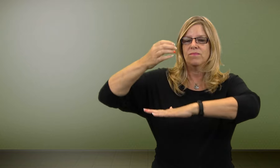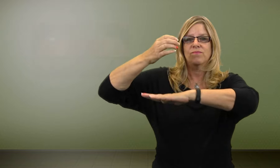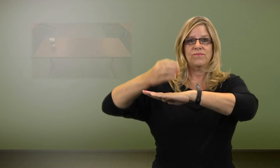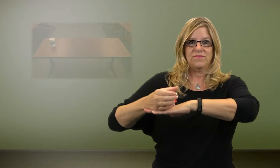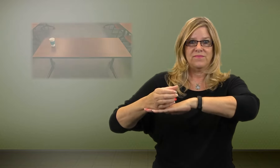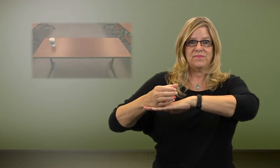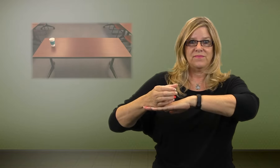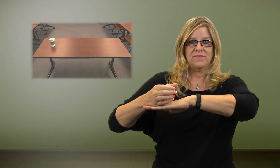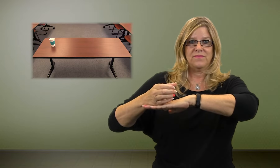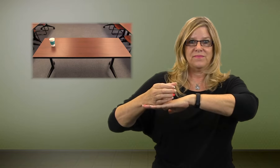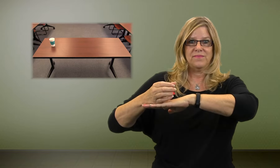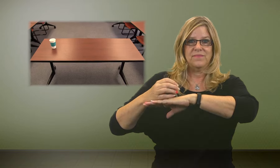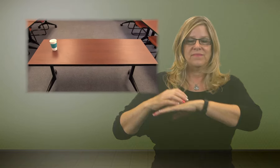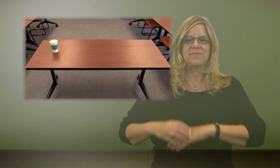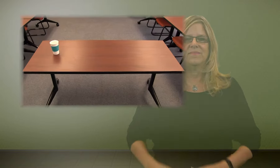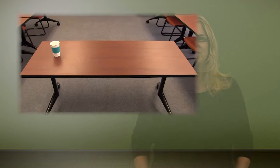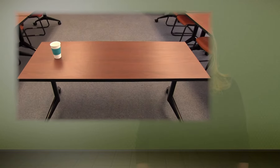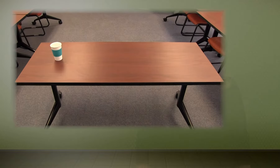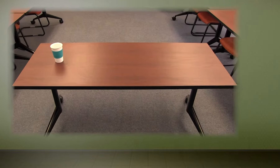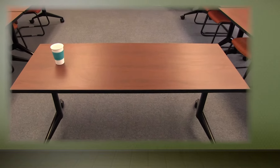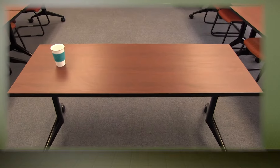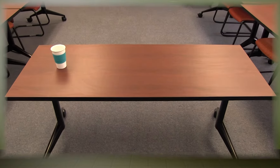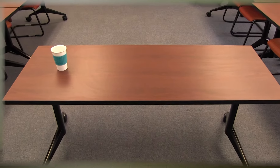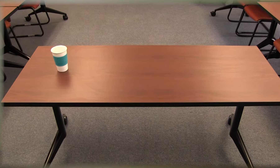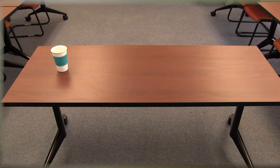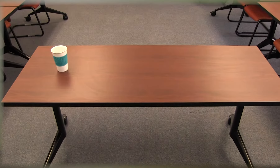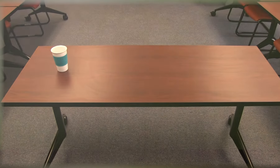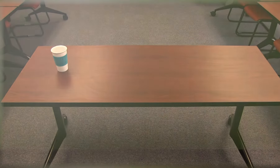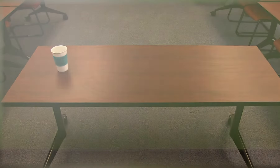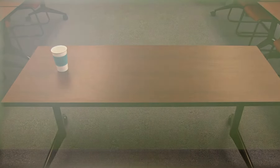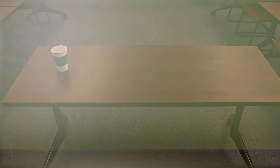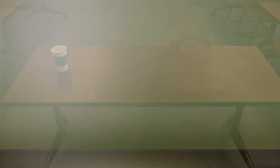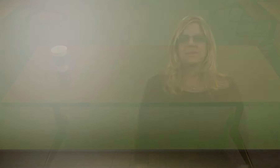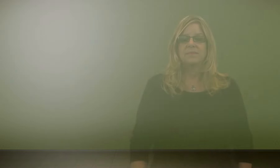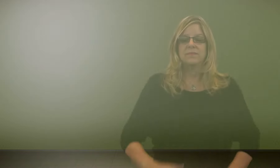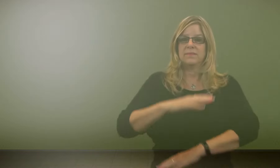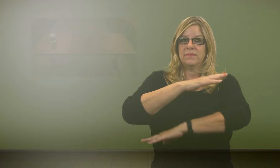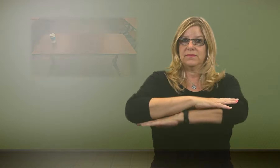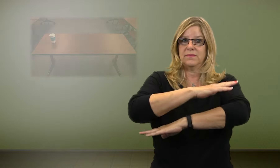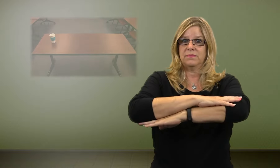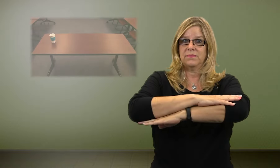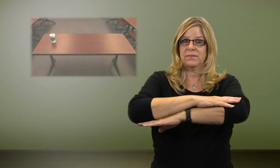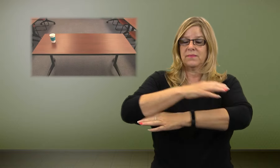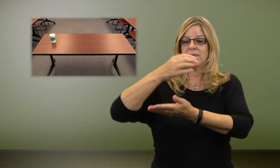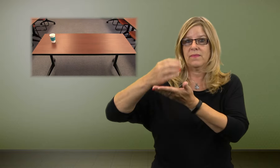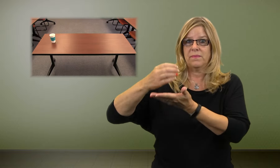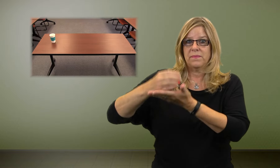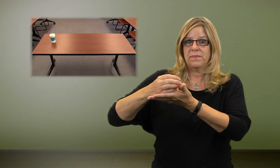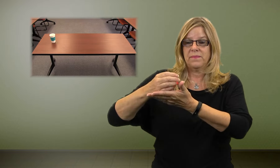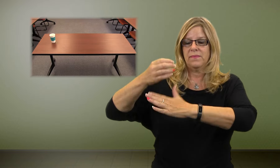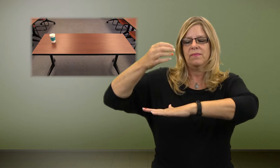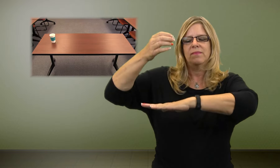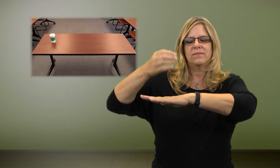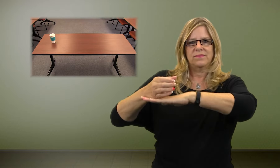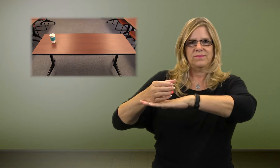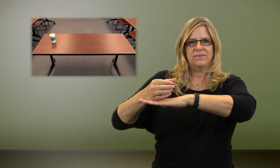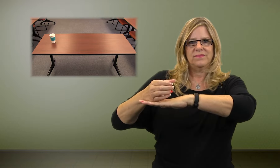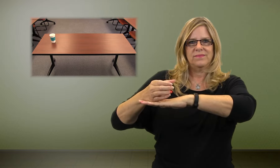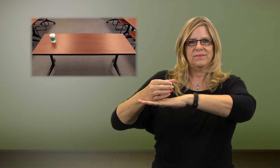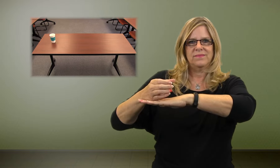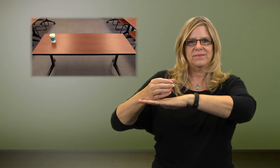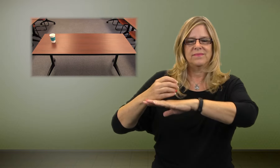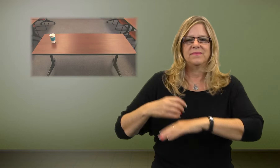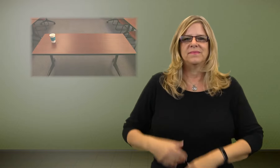The cup is on the left side of the table.